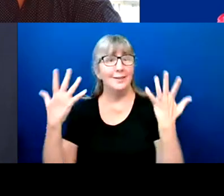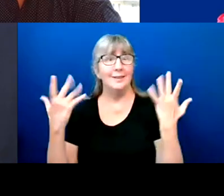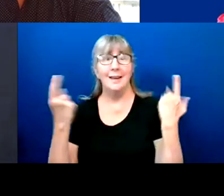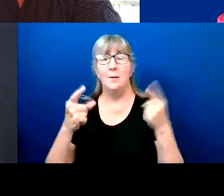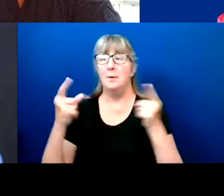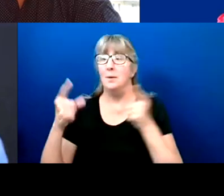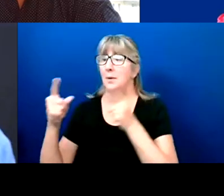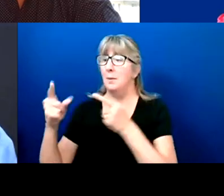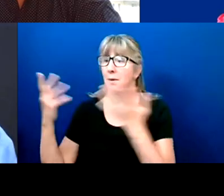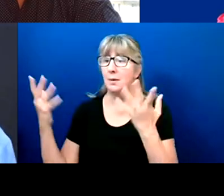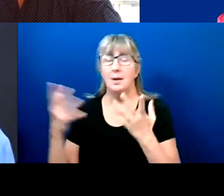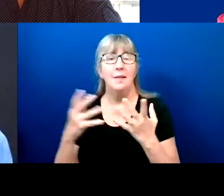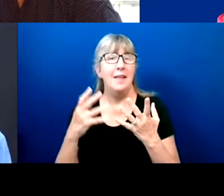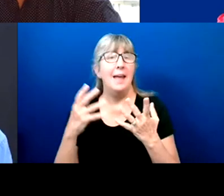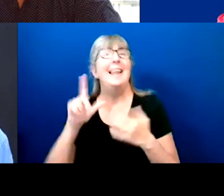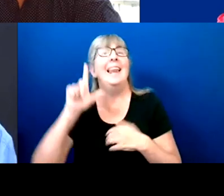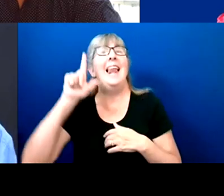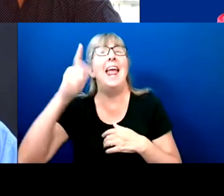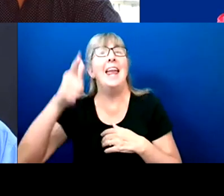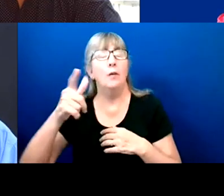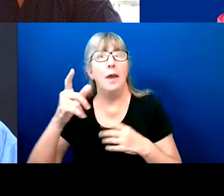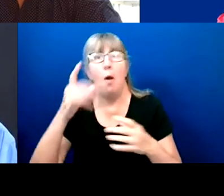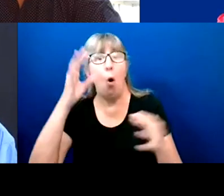Well, first of all.